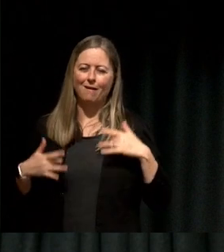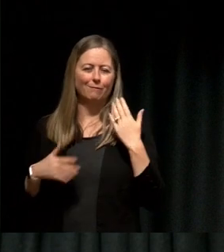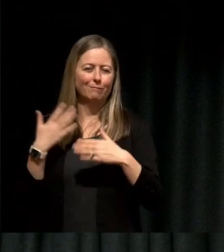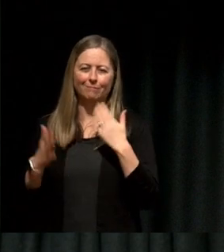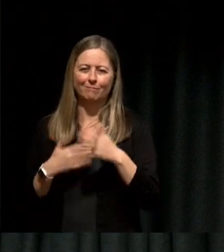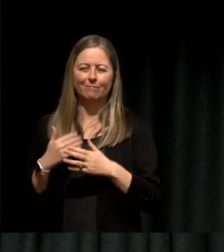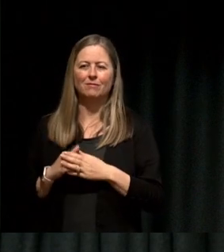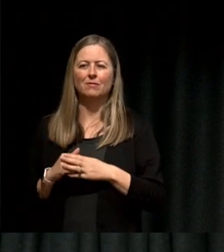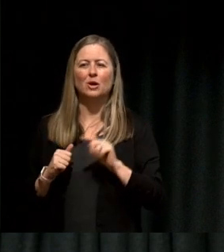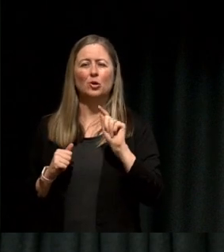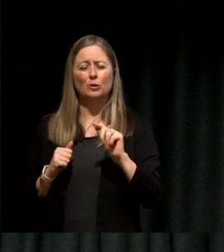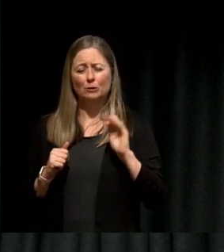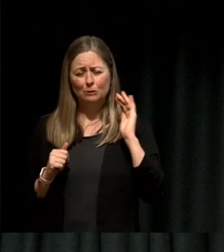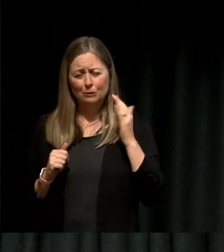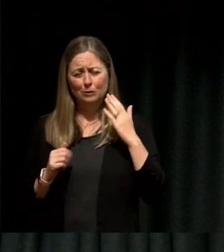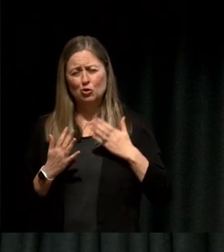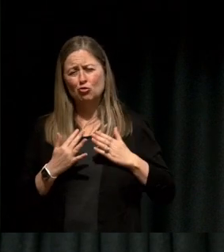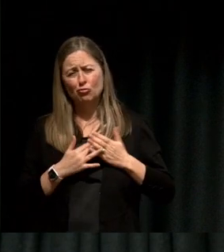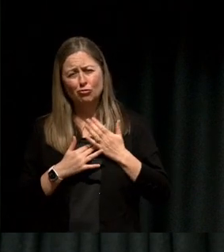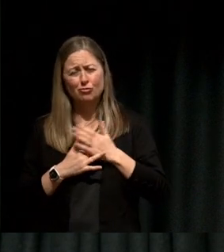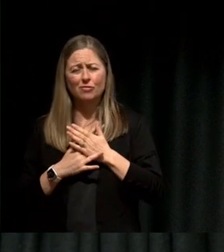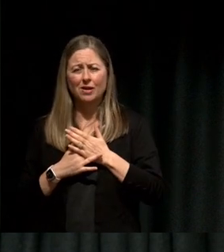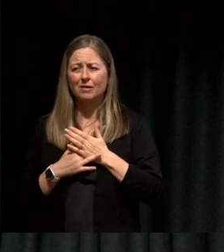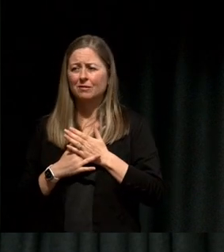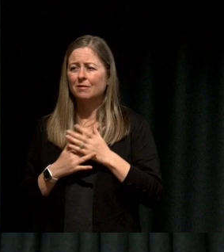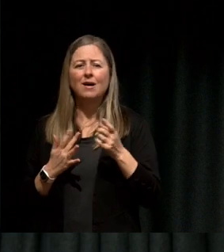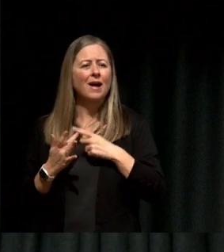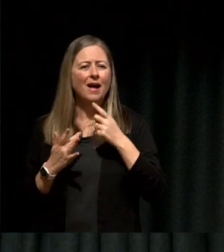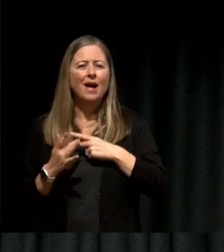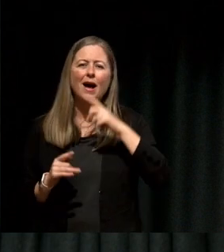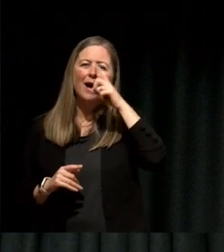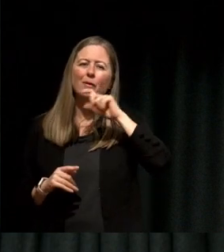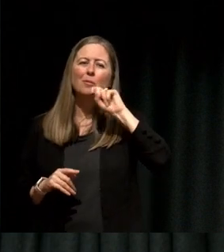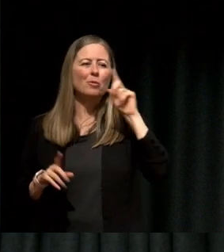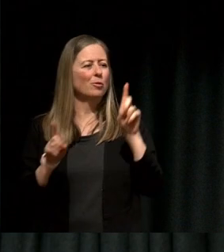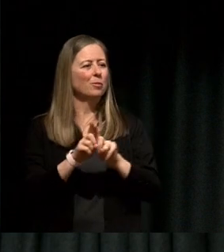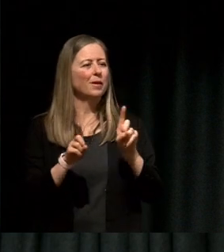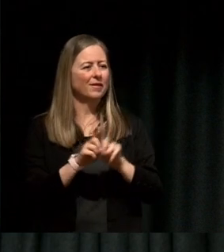The things that you struggle with guaranteed someone else is struggling with that. Guaranteed that someone else- and if you lead with that openness and vulnerability to say